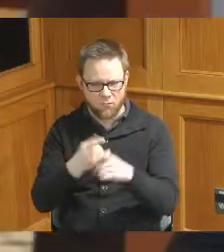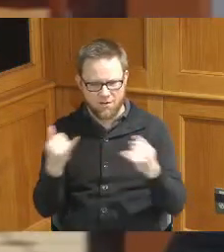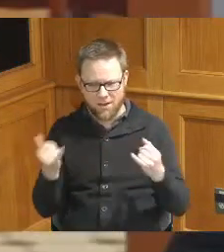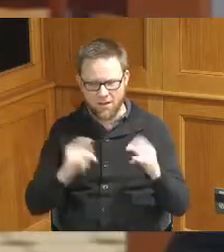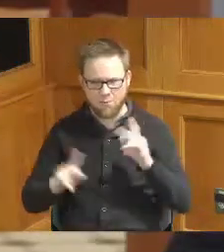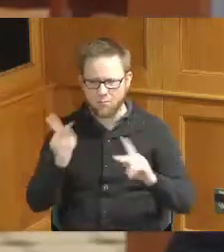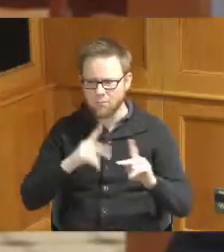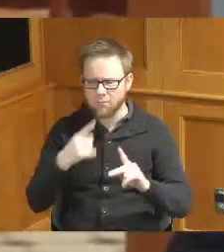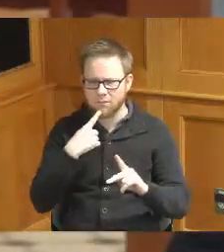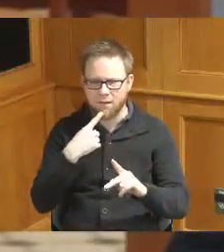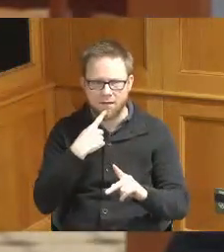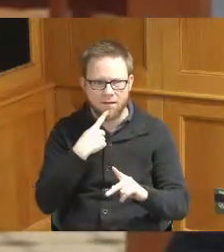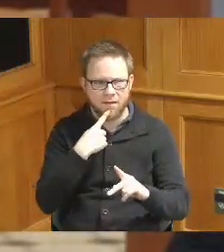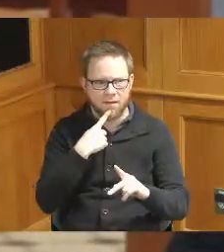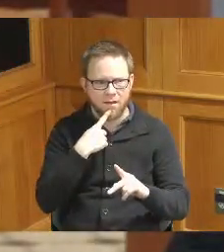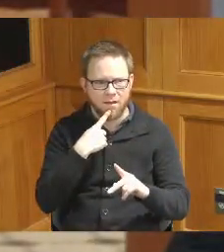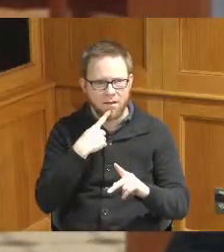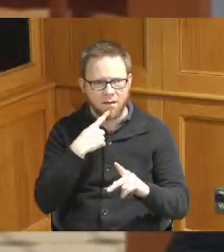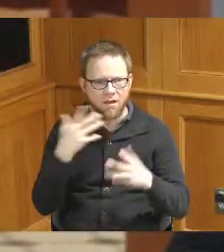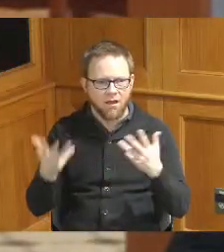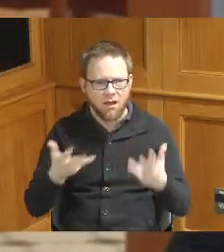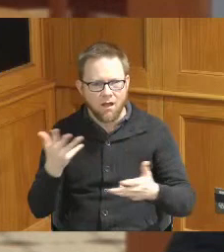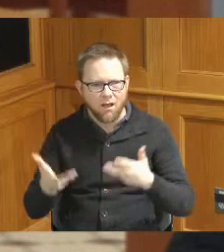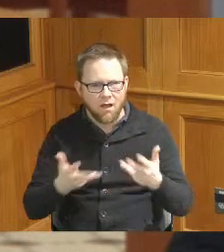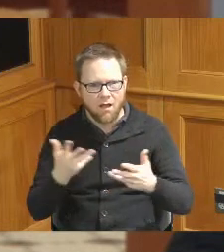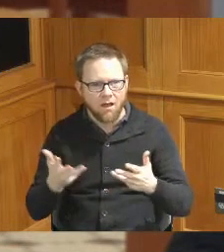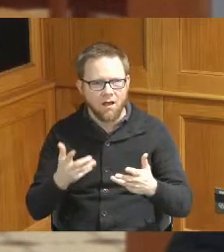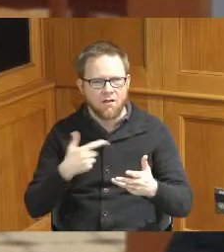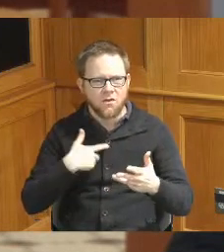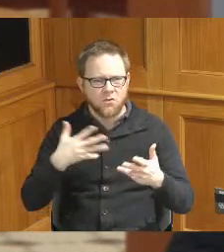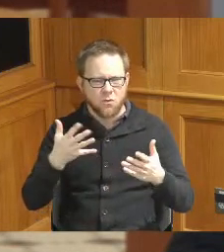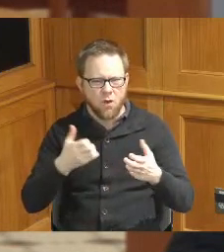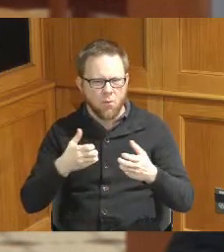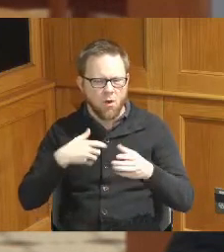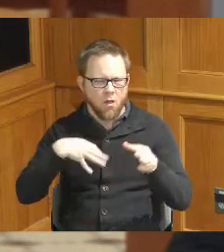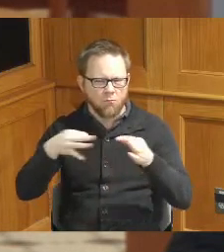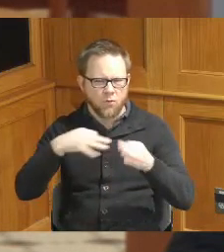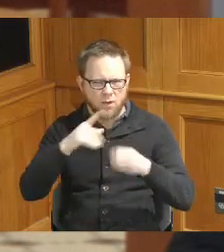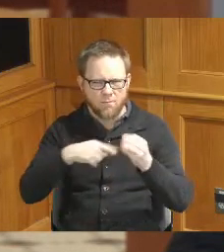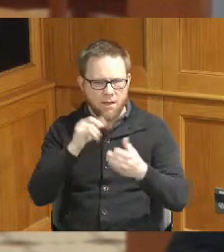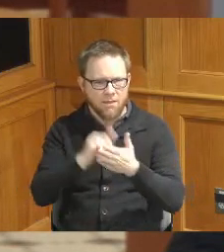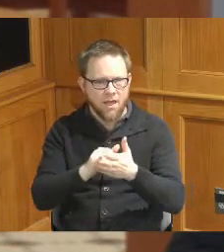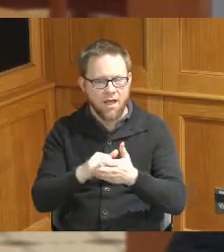there's somebody they're not and that's what I want to talk about we're all given names we're